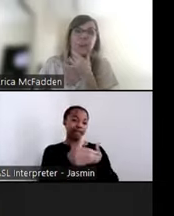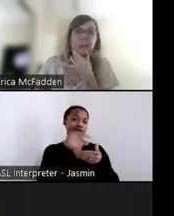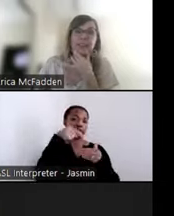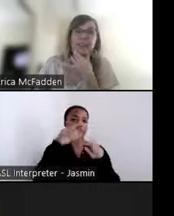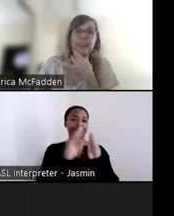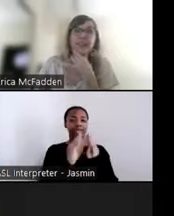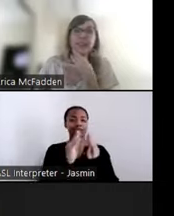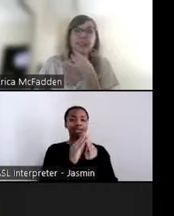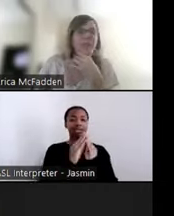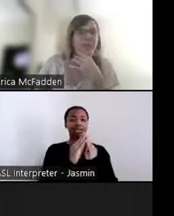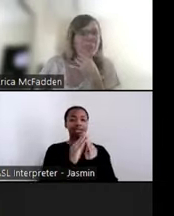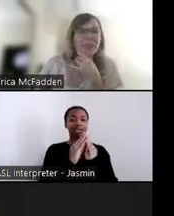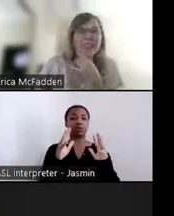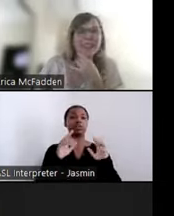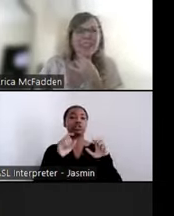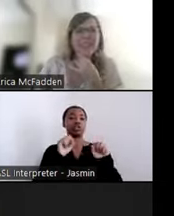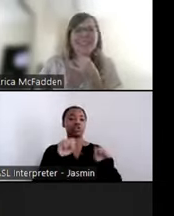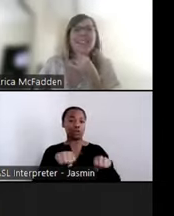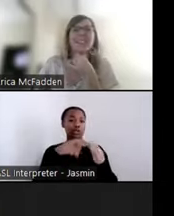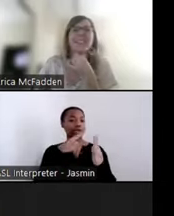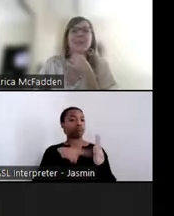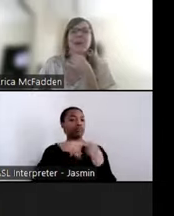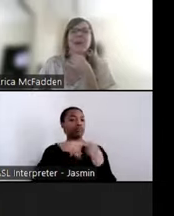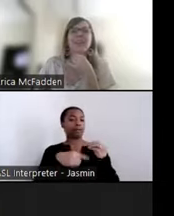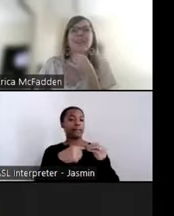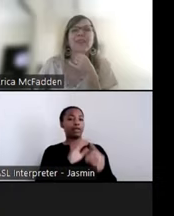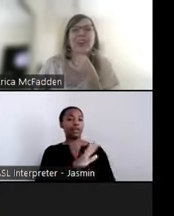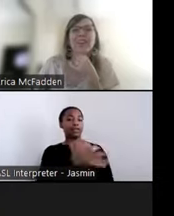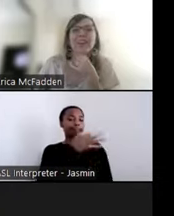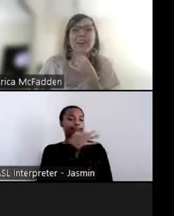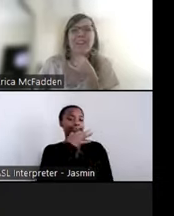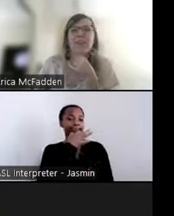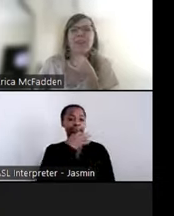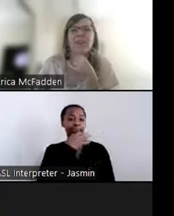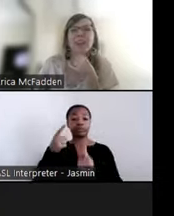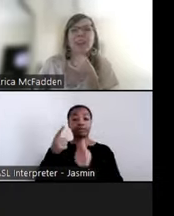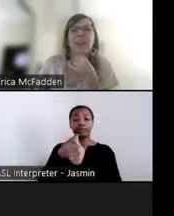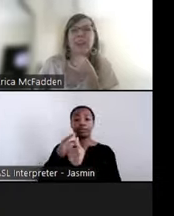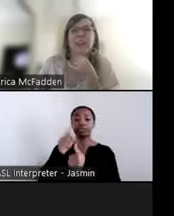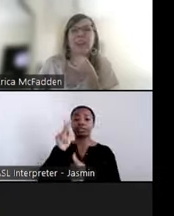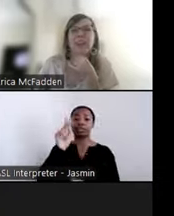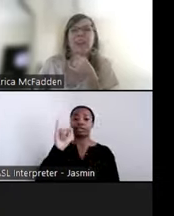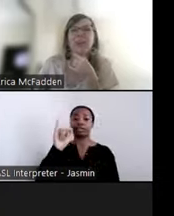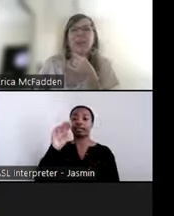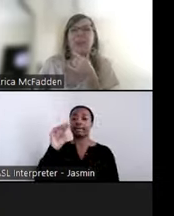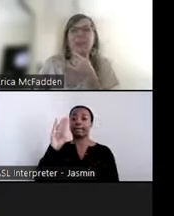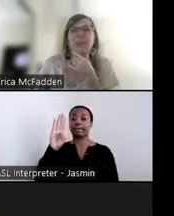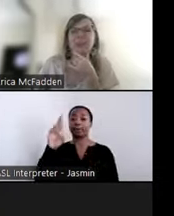Reynolds, she is a Public Health Advisor and Government Project Officer for the